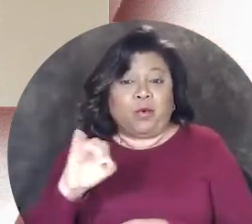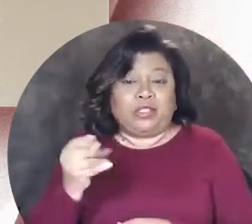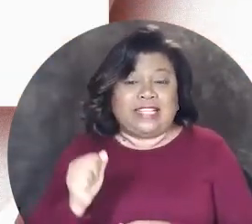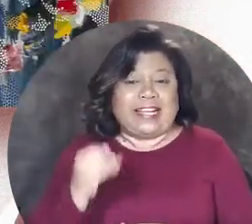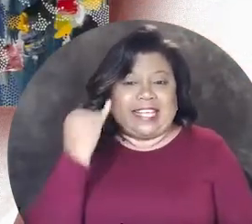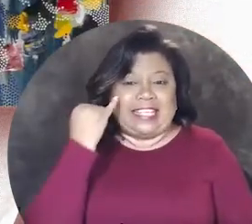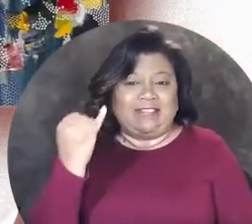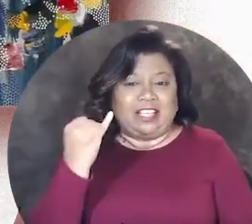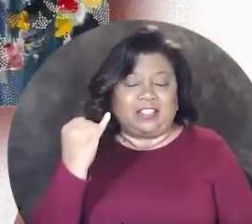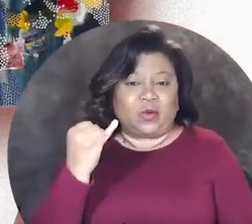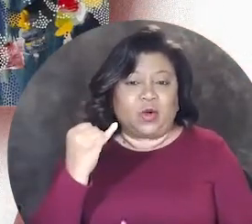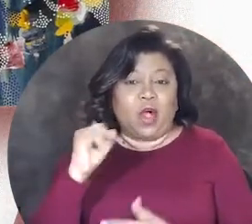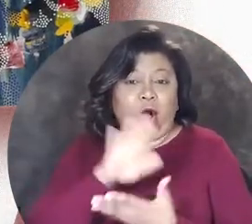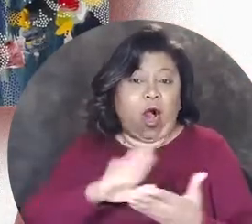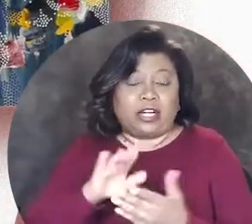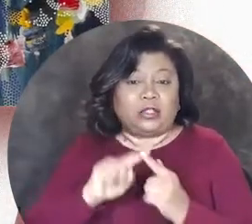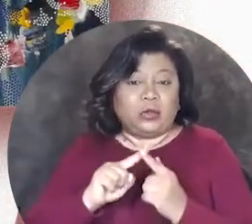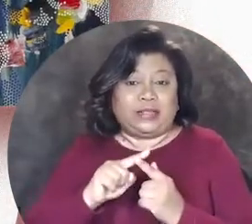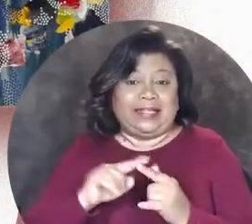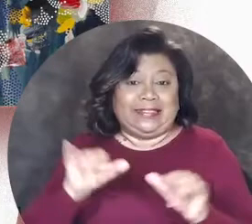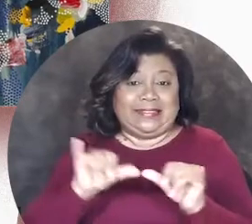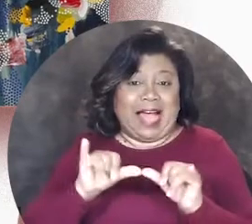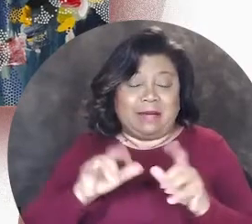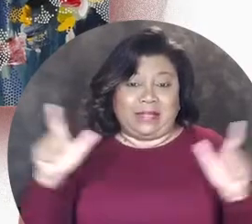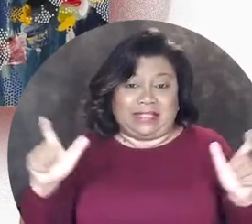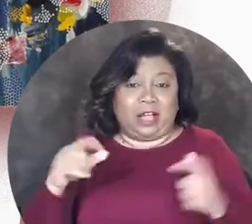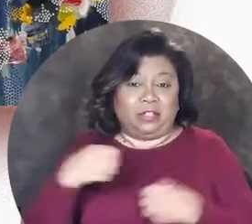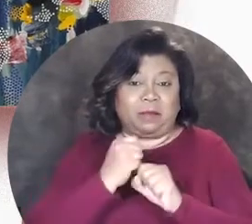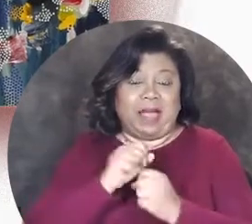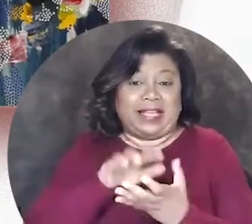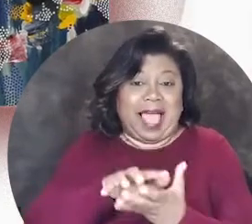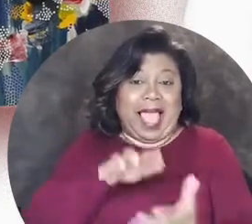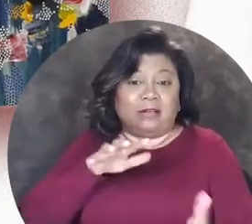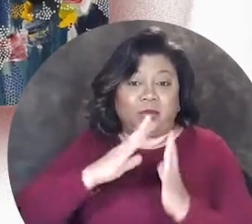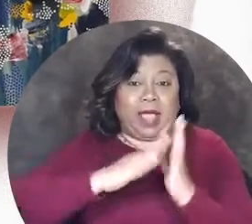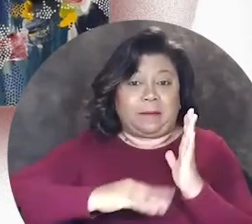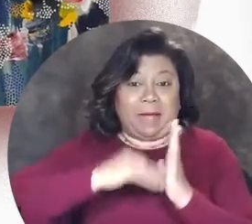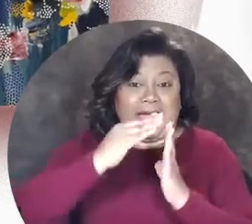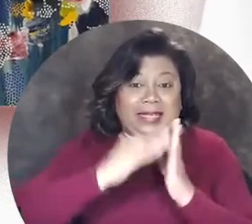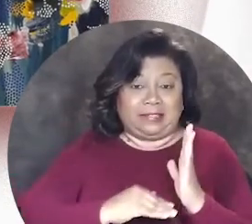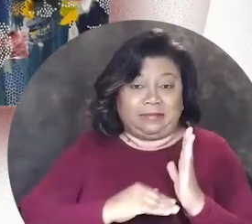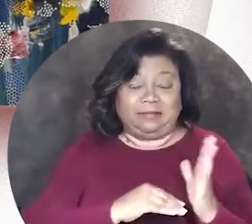Pooja is a visual artist who uses time and scale to create abstract paintings